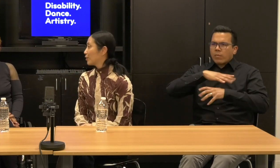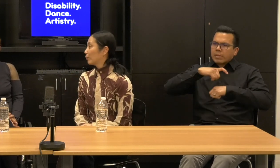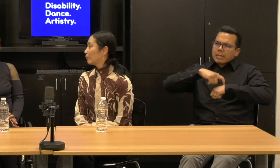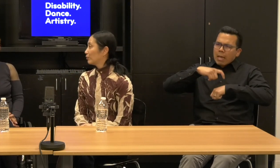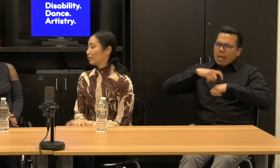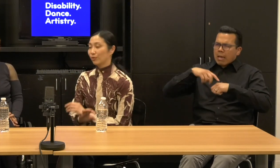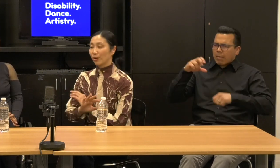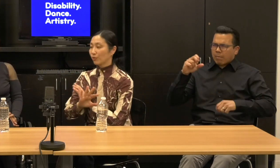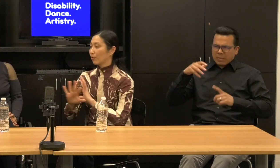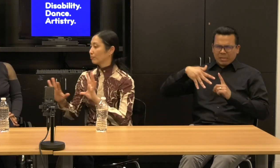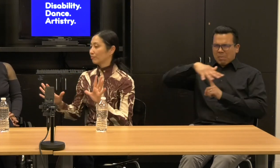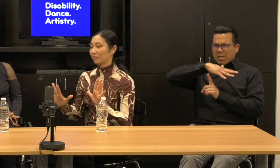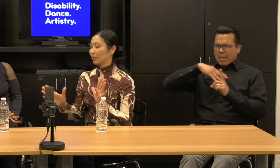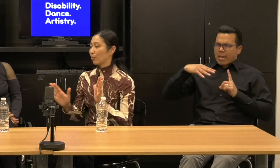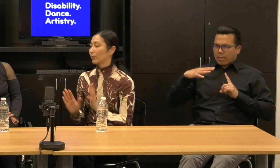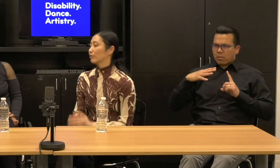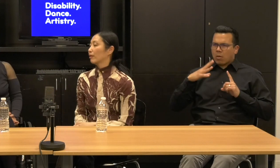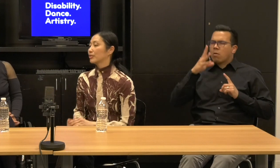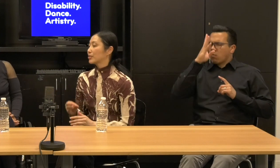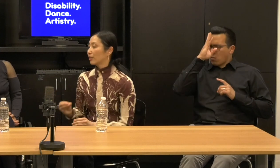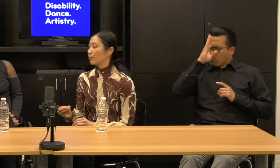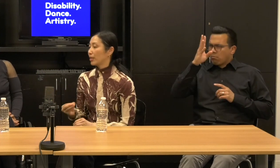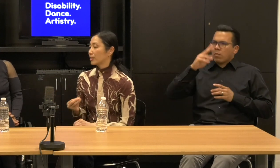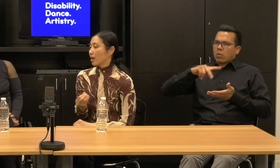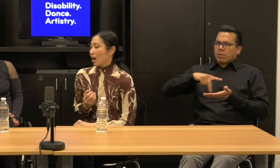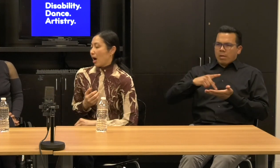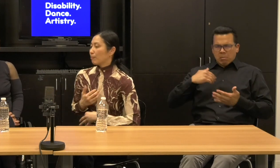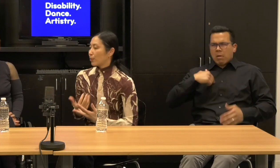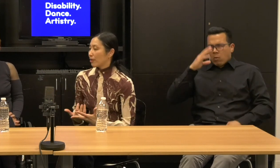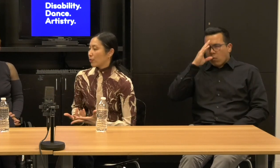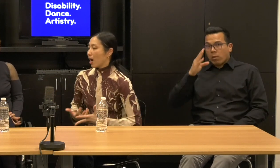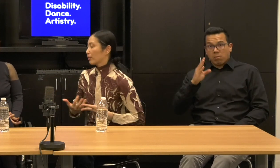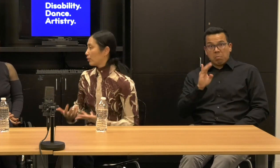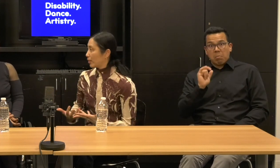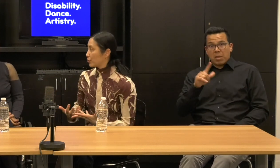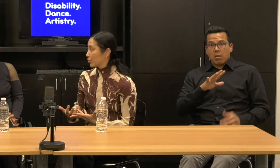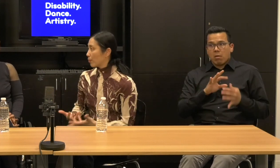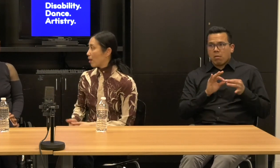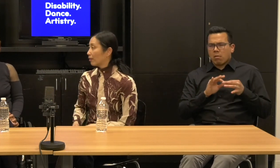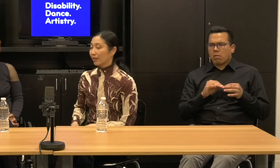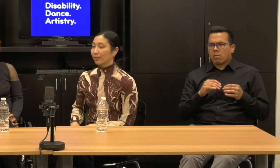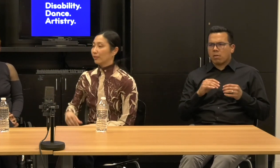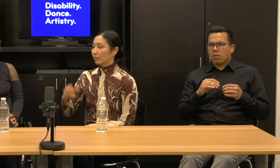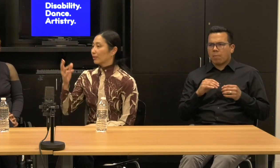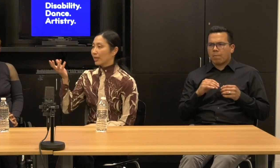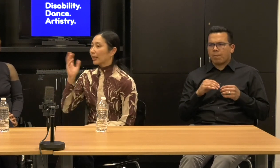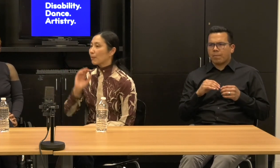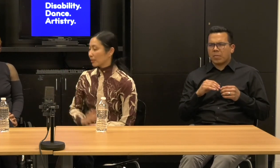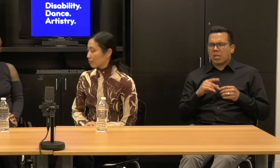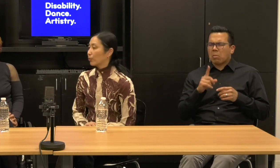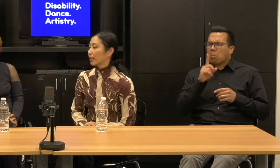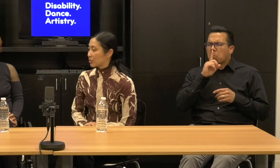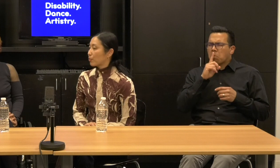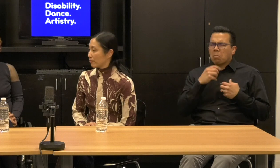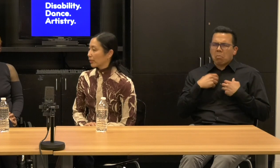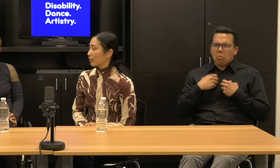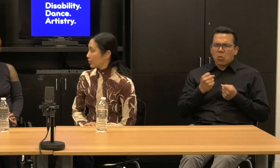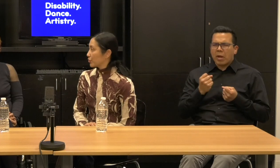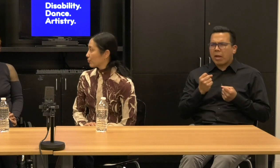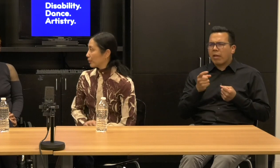So your not going to celebrate how brave you are, how courageous you are getting up in the morning is brave and courageous.